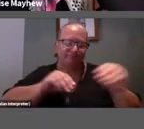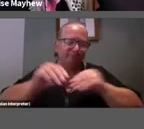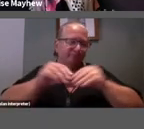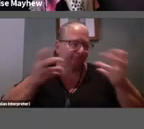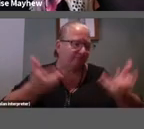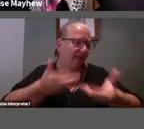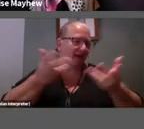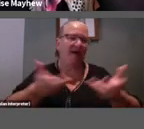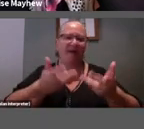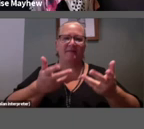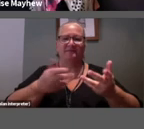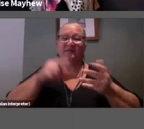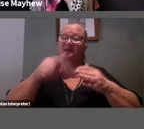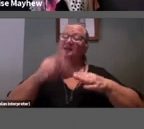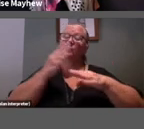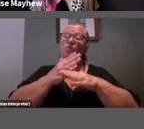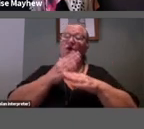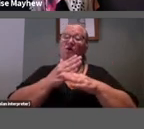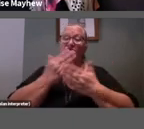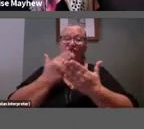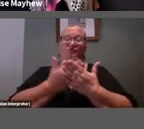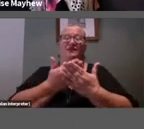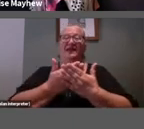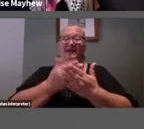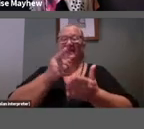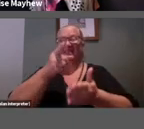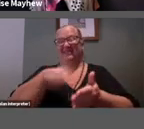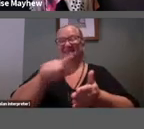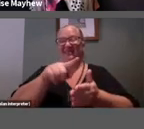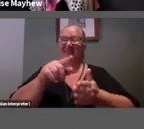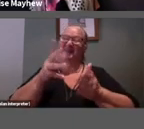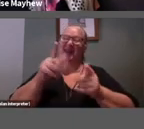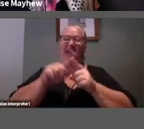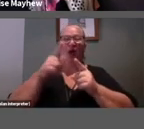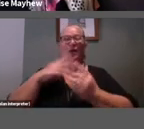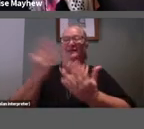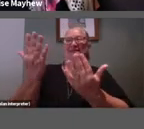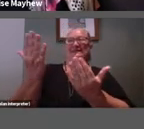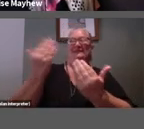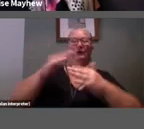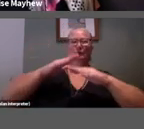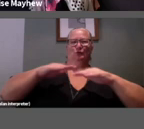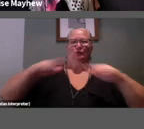These works cry out for children as audiences, they ask to have their